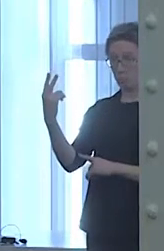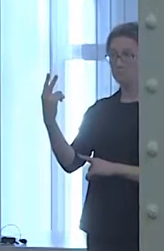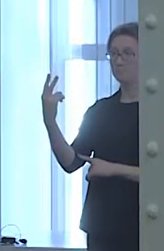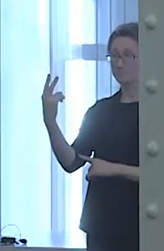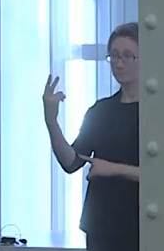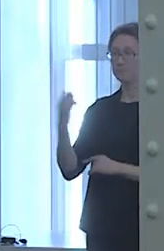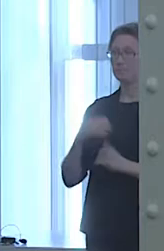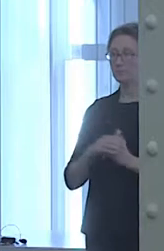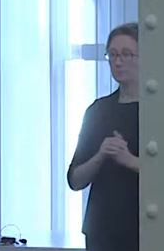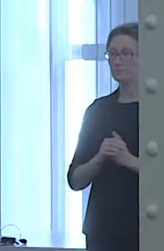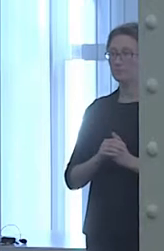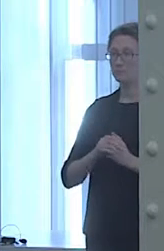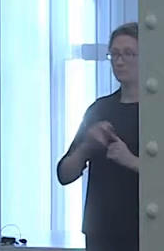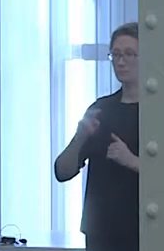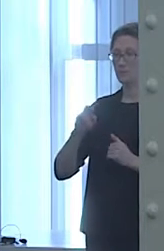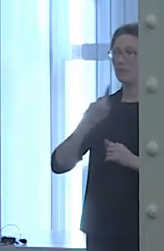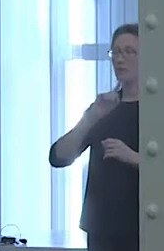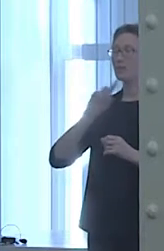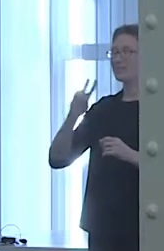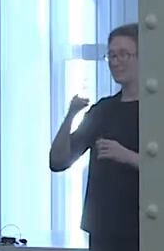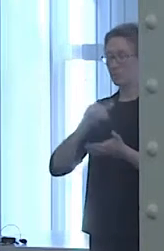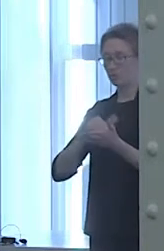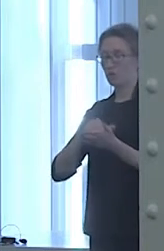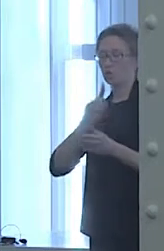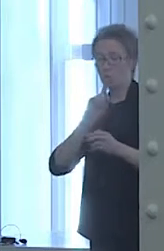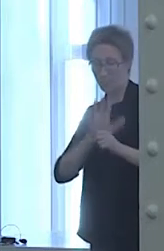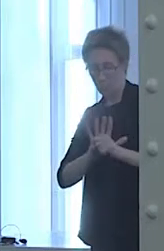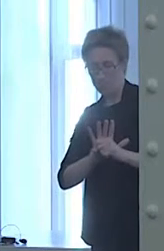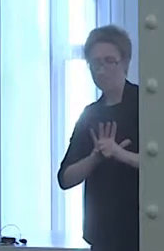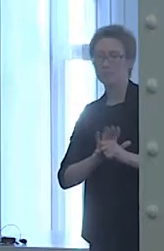and the diagnosis was the beginning of freedom